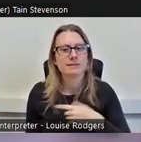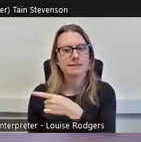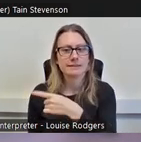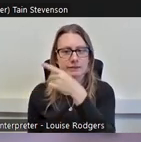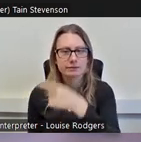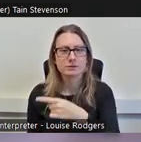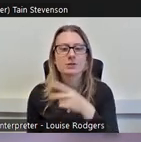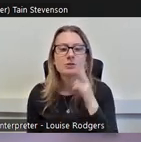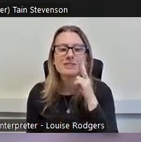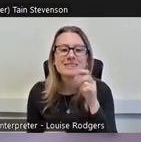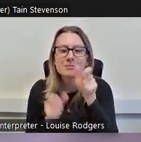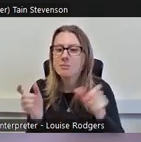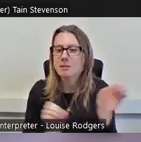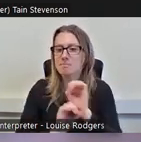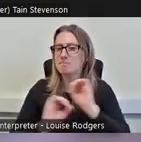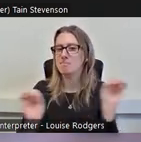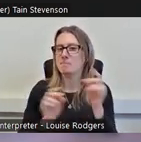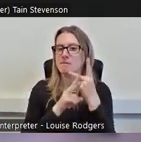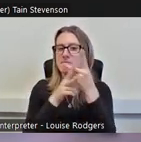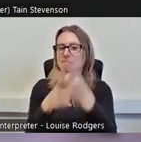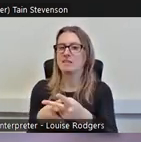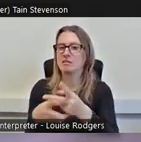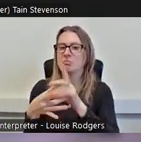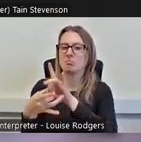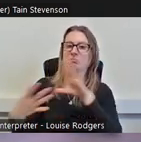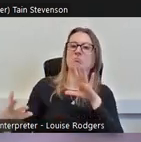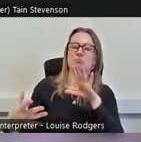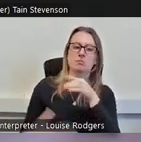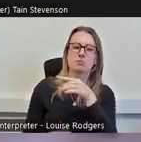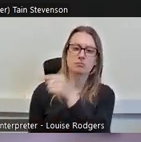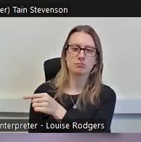so they're not engaging with the historic environment, their formal participation